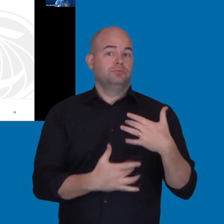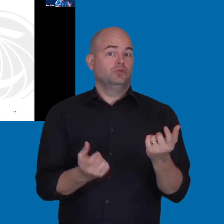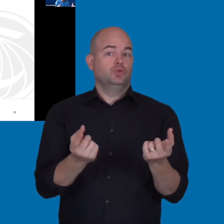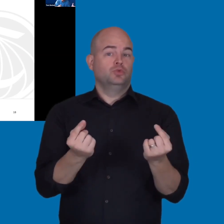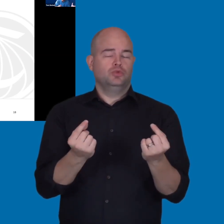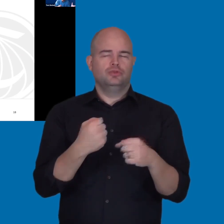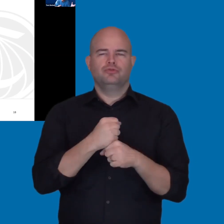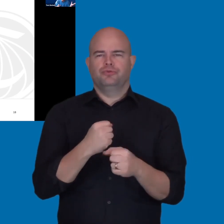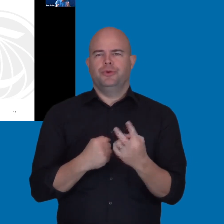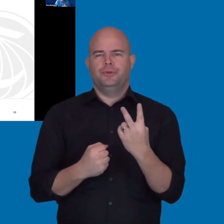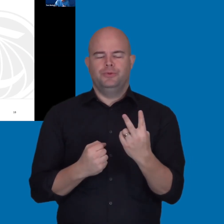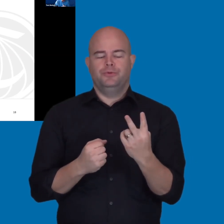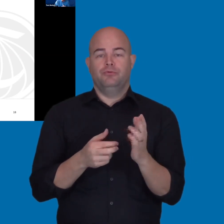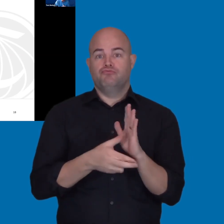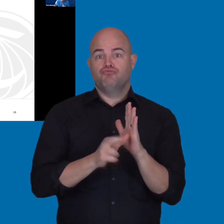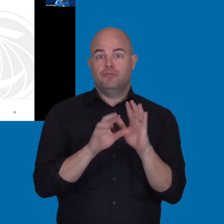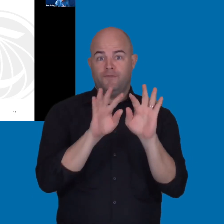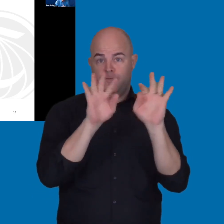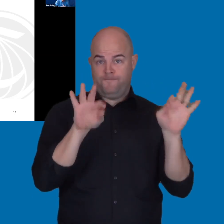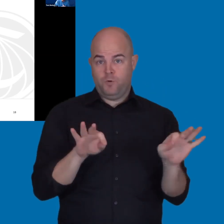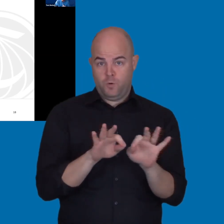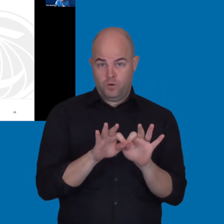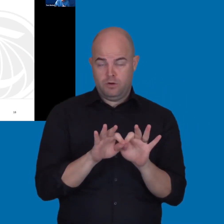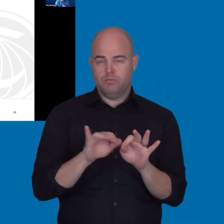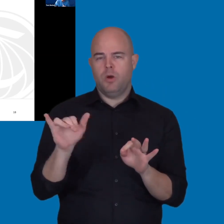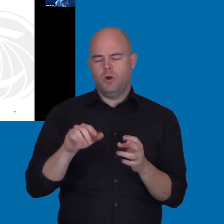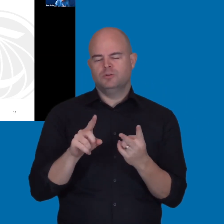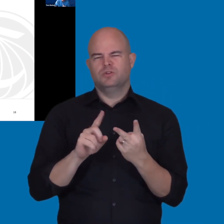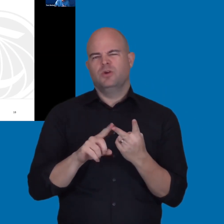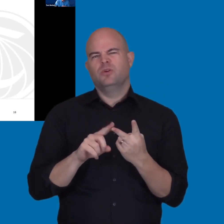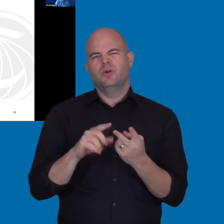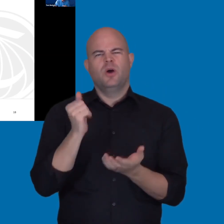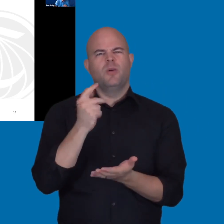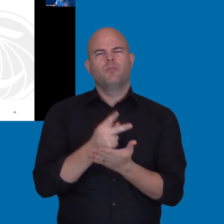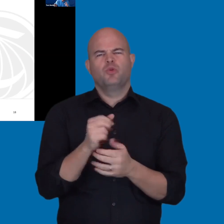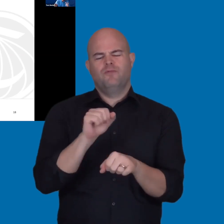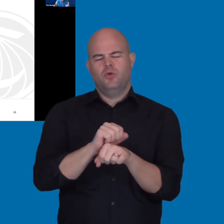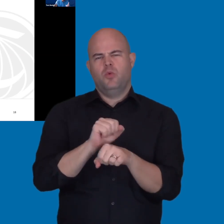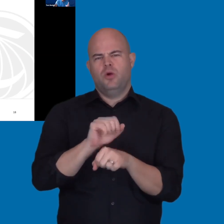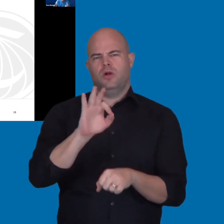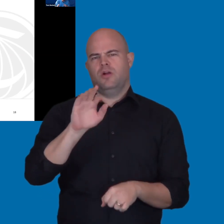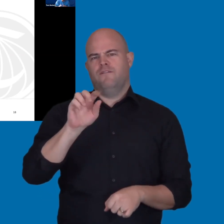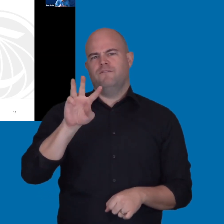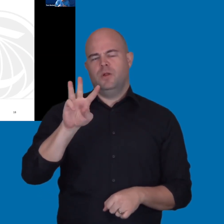A review form and then the related approval workflows. So, the review form is something